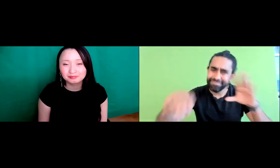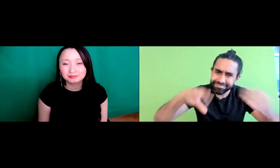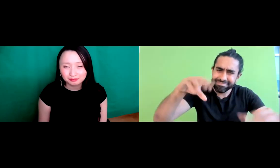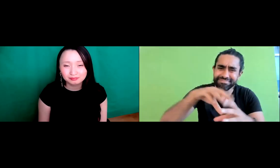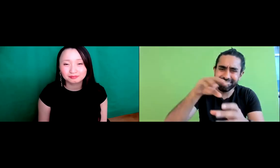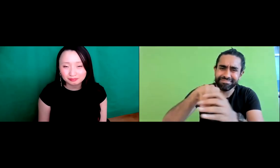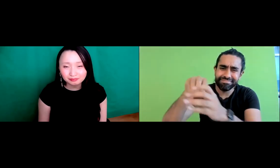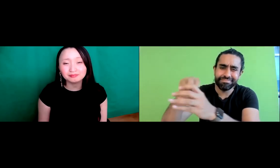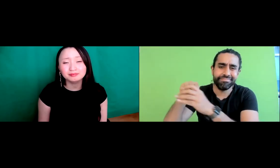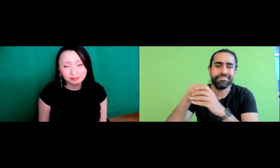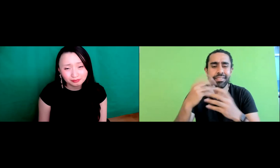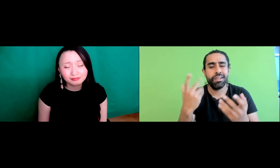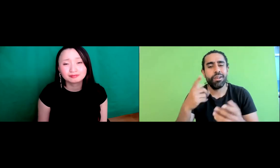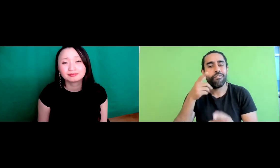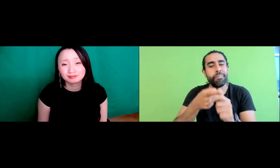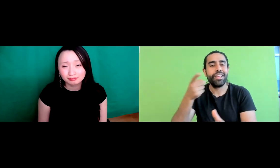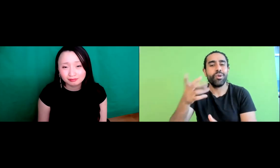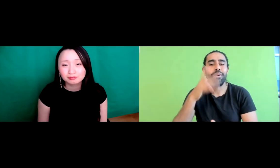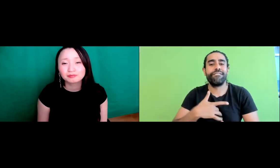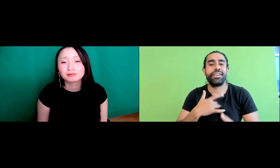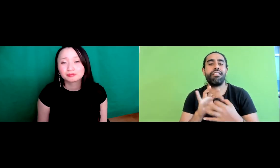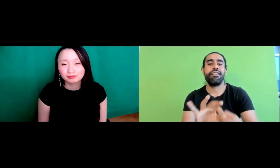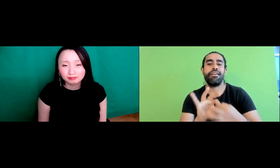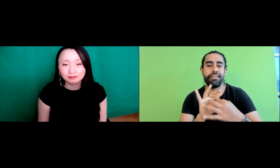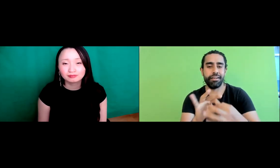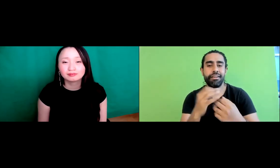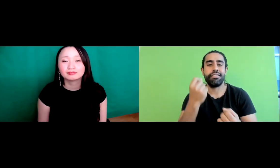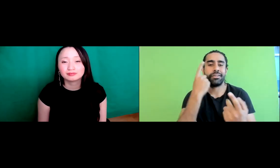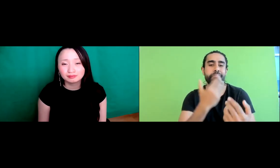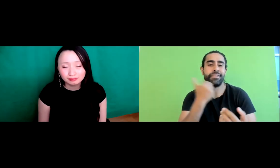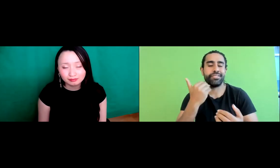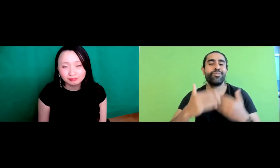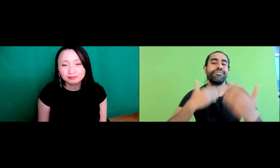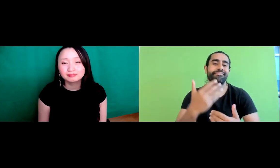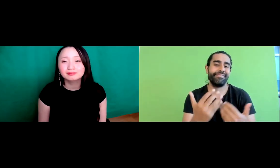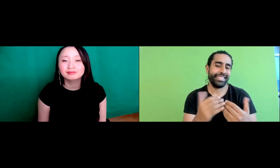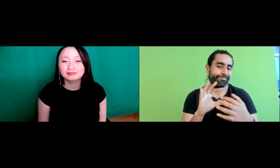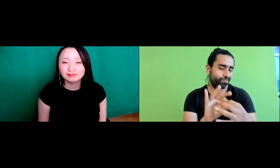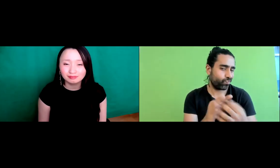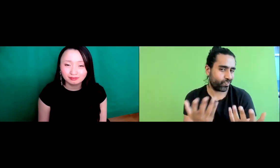different cultural events. And from there you may feel some sort of connection